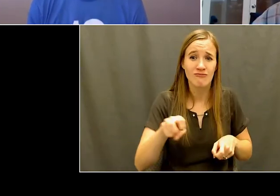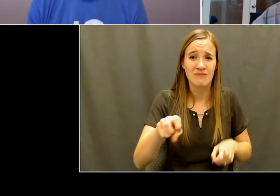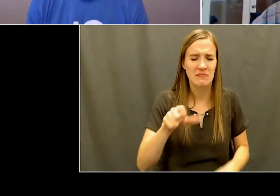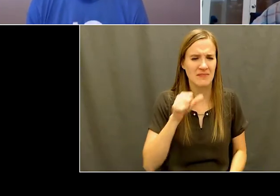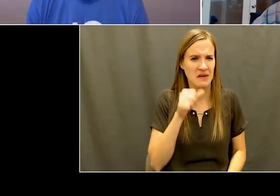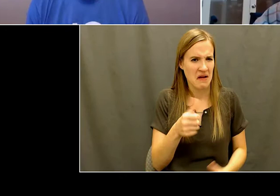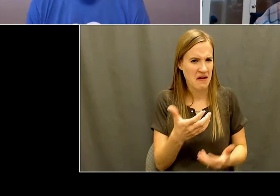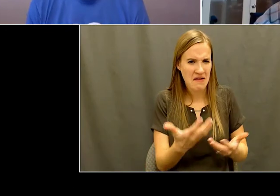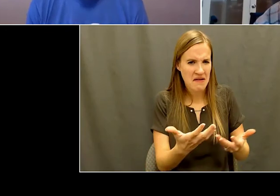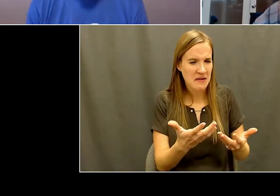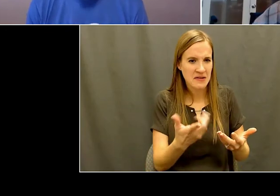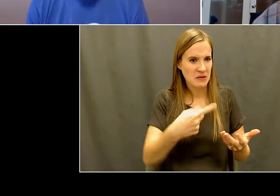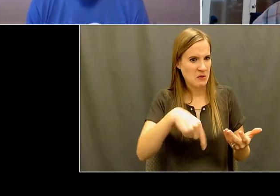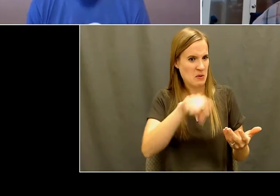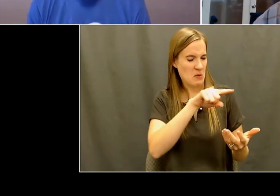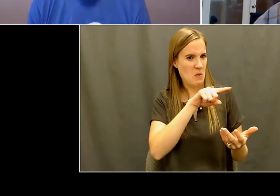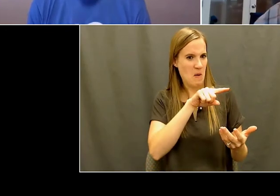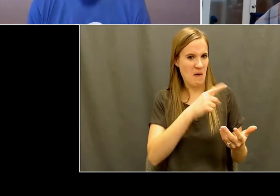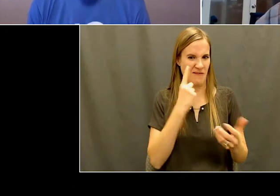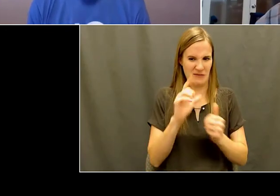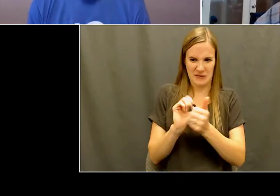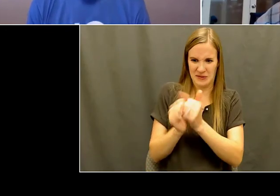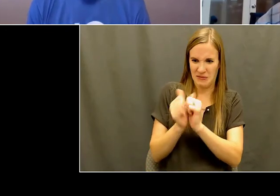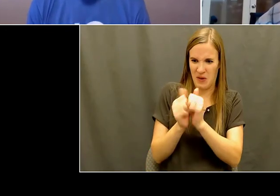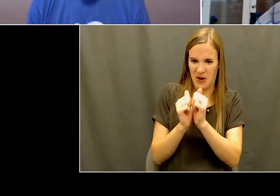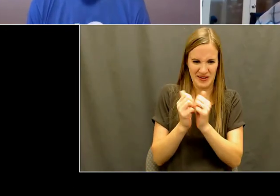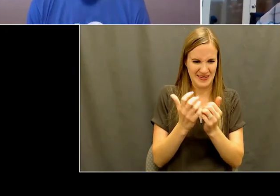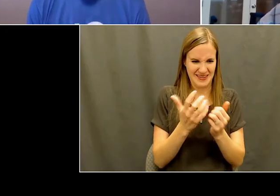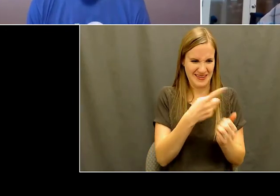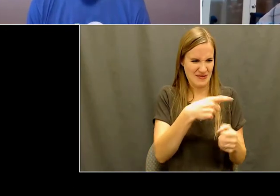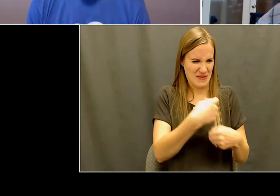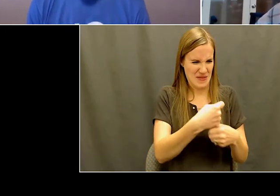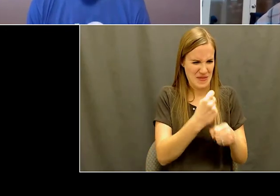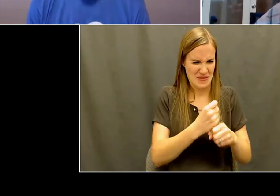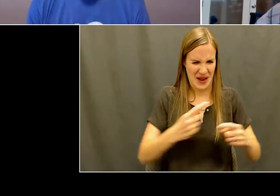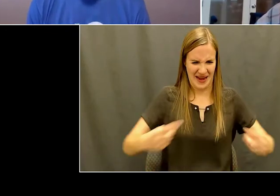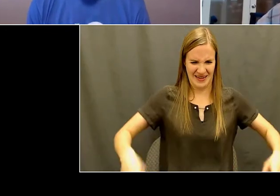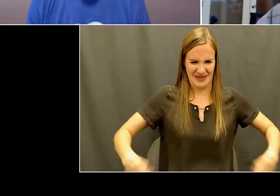curious how y'all cobbled together what you needed to run those programs.